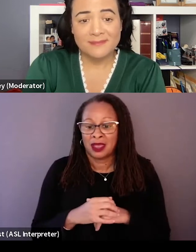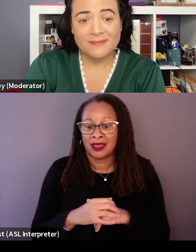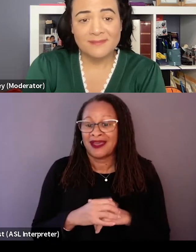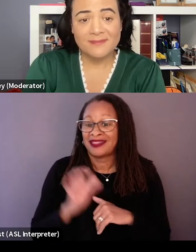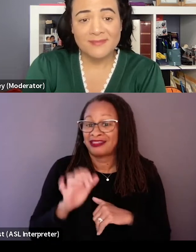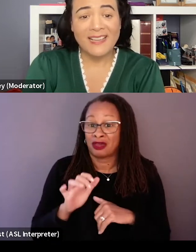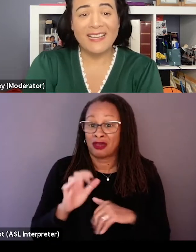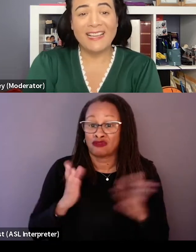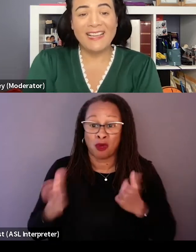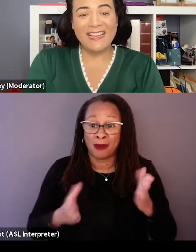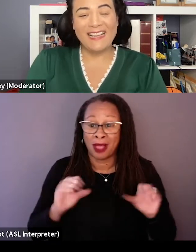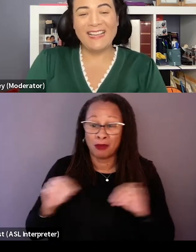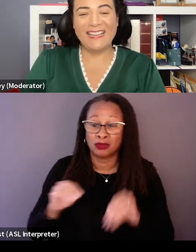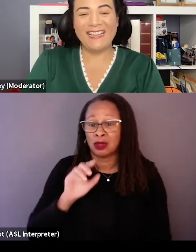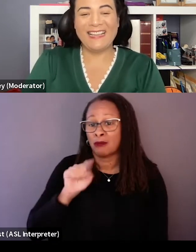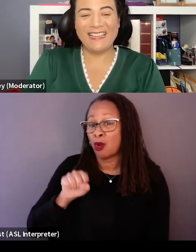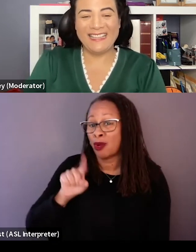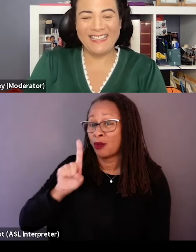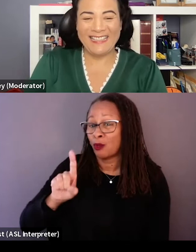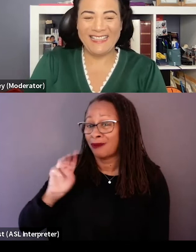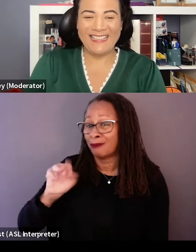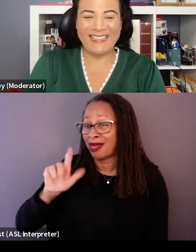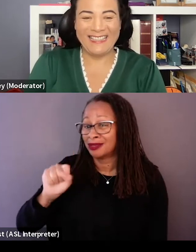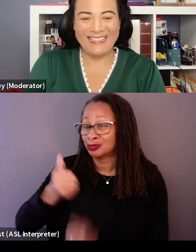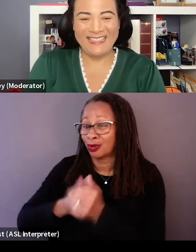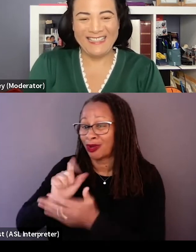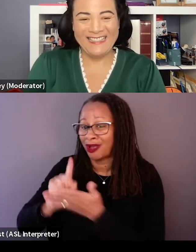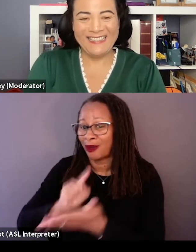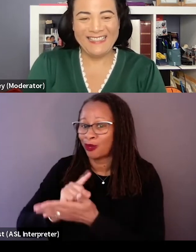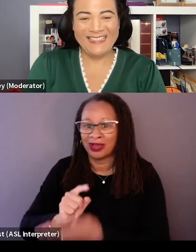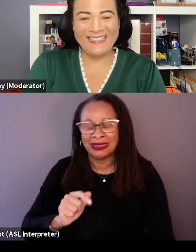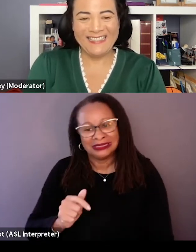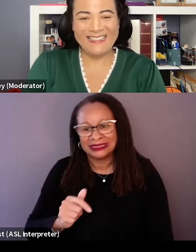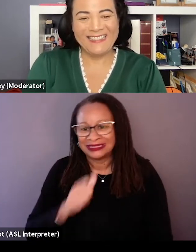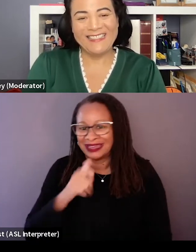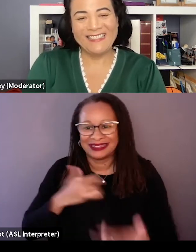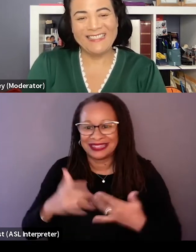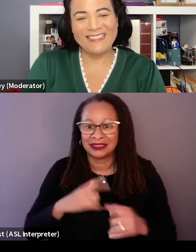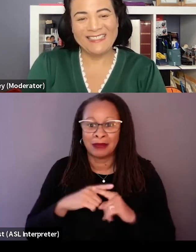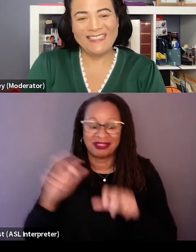It's not the most exciting action on Mars and we couldn't really exaggerate that. But the landing scene is nuts.